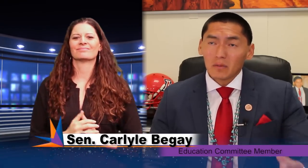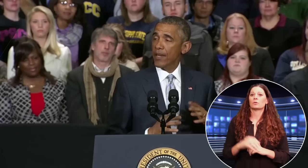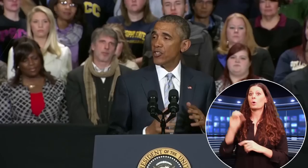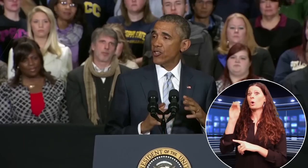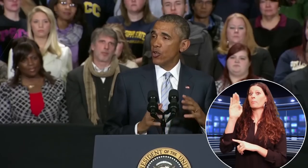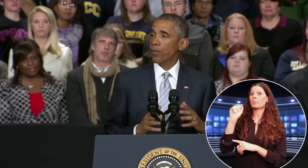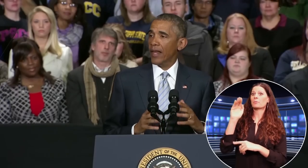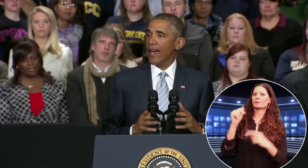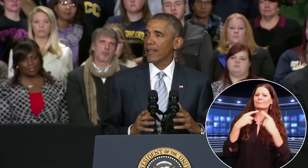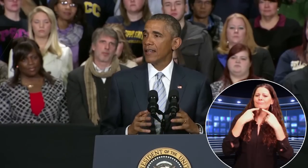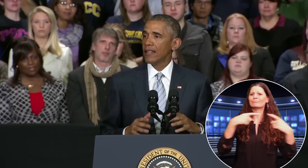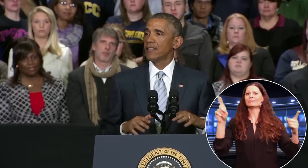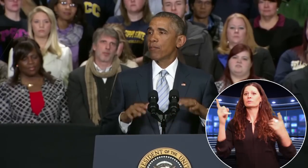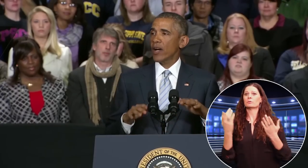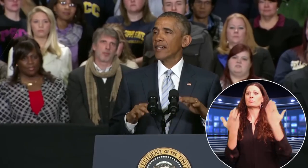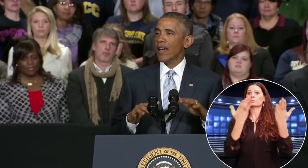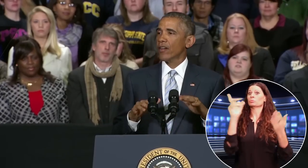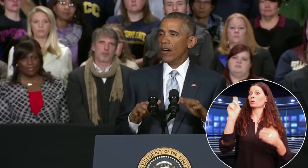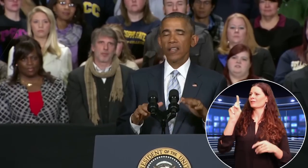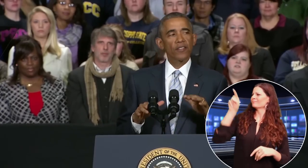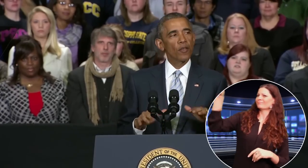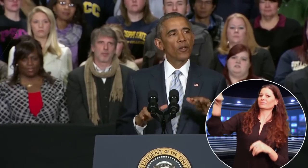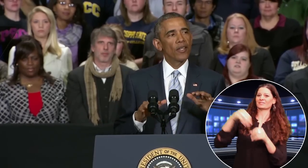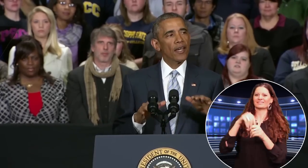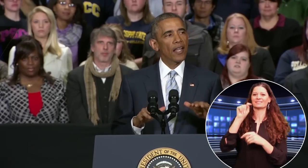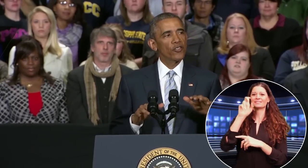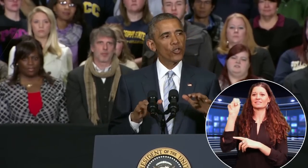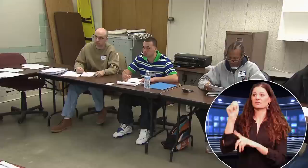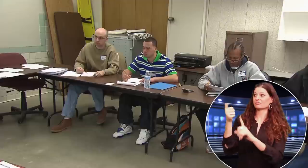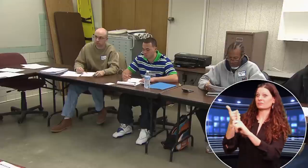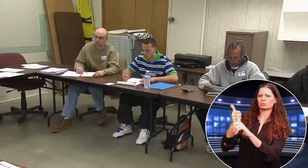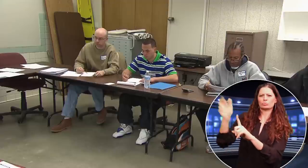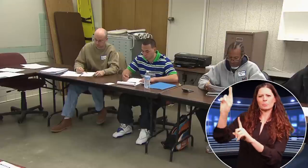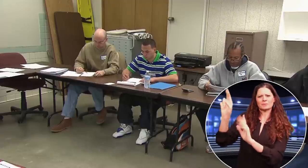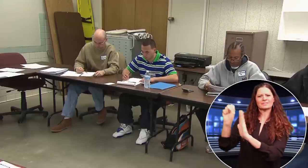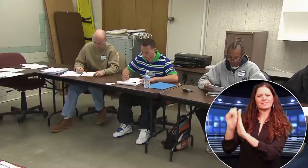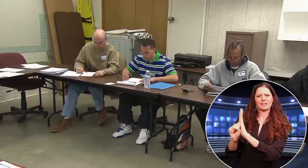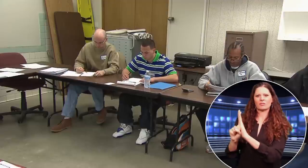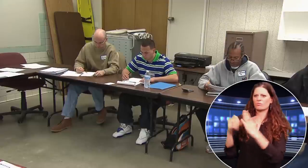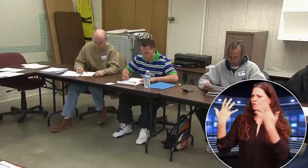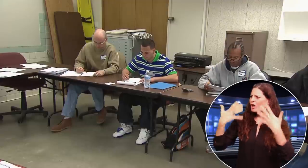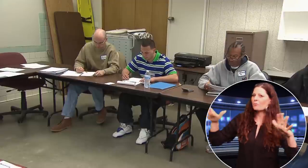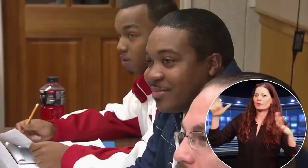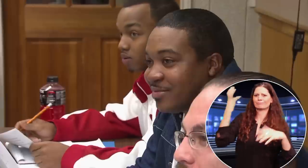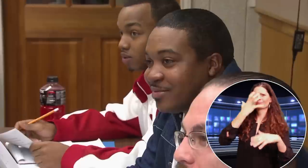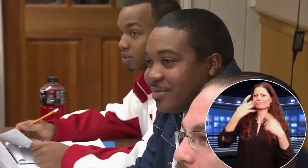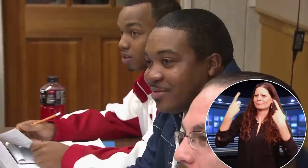Obama announced the proposal in Tennessee, a Republican state that already successfully